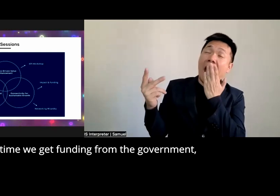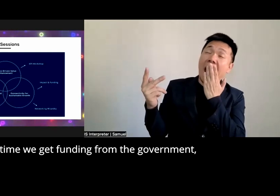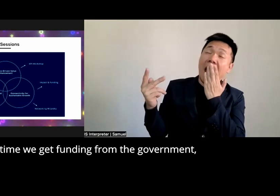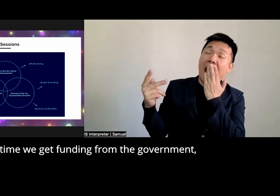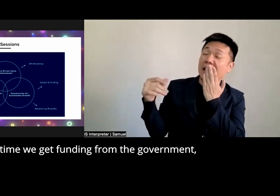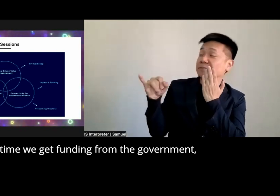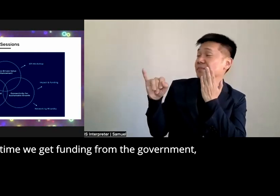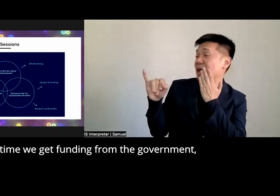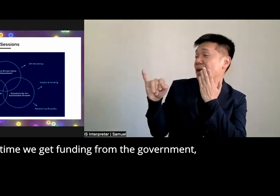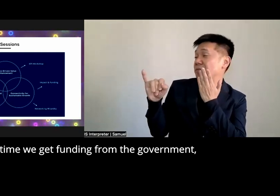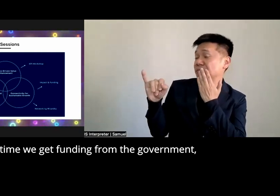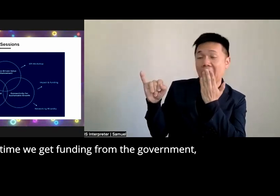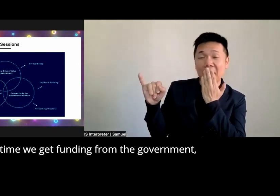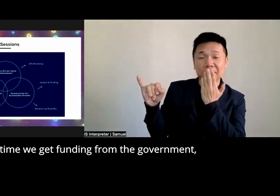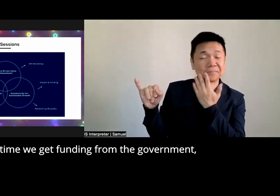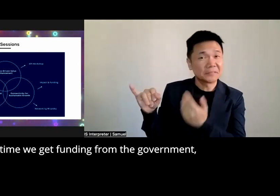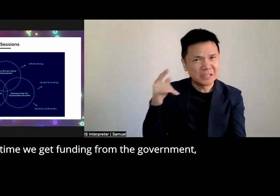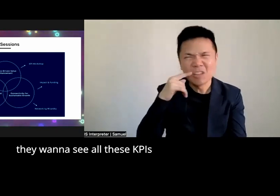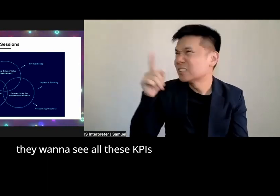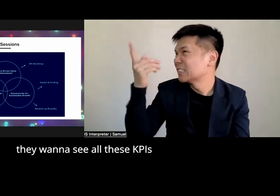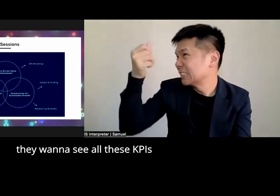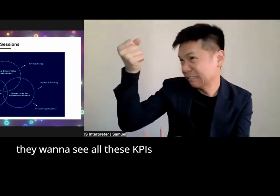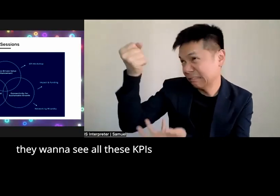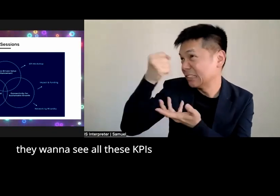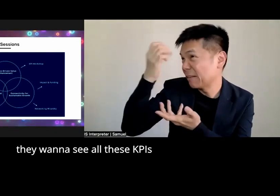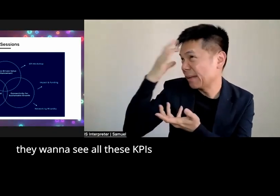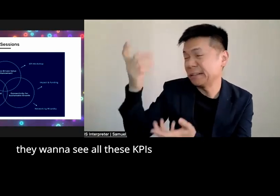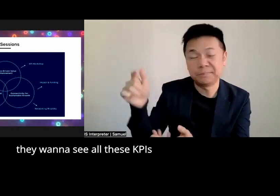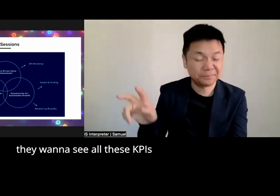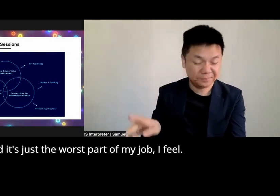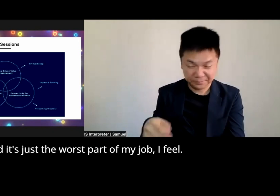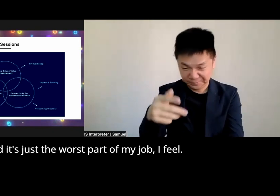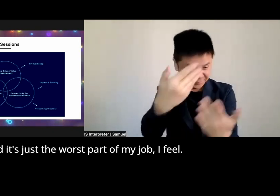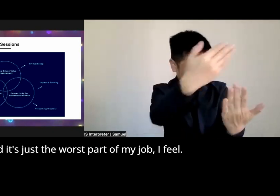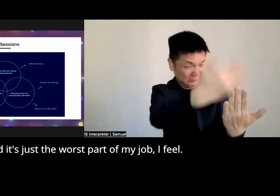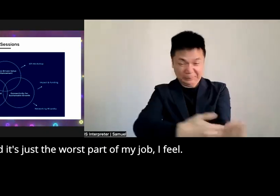we get a fund funding from the government they want to see all these kpis and it's just the worst